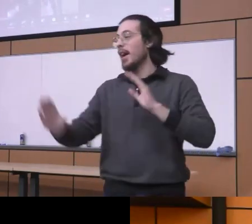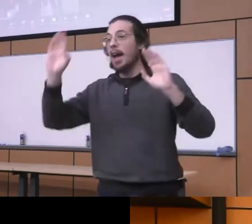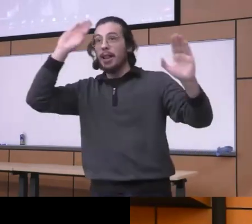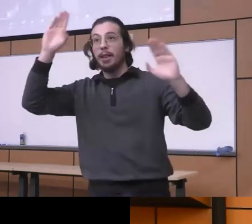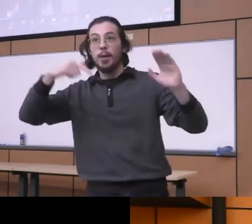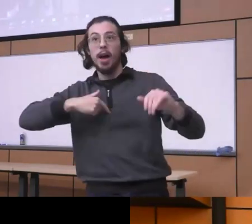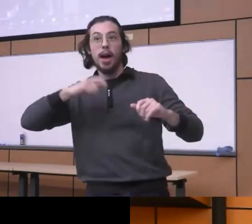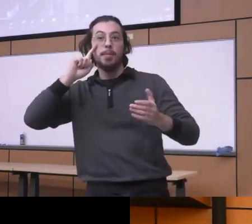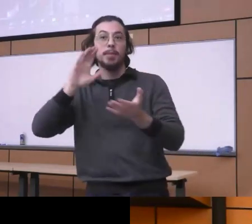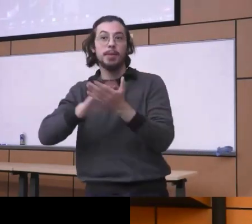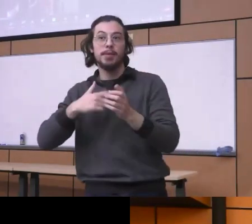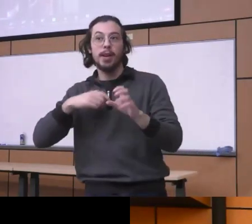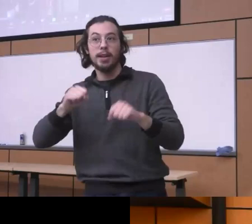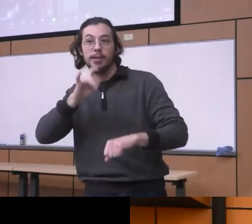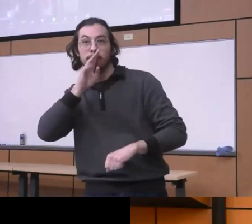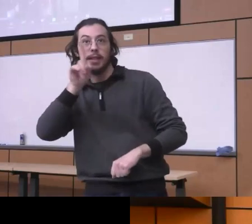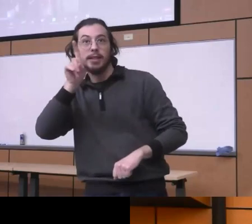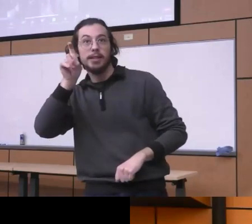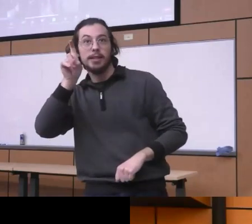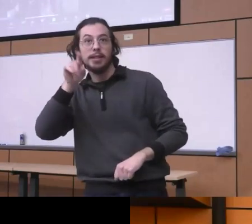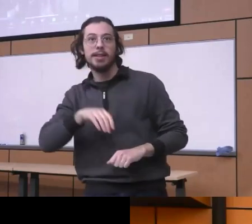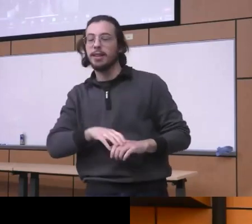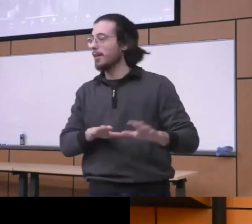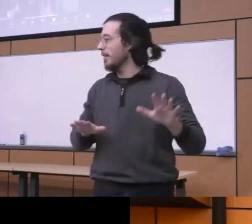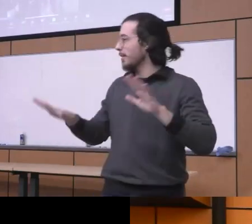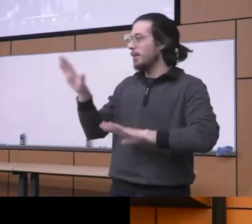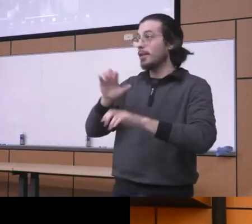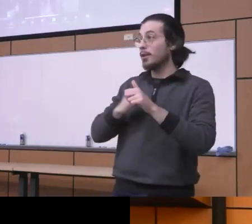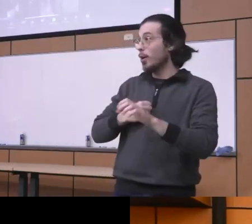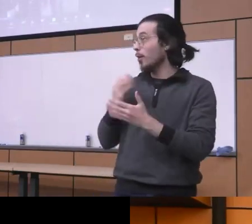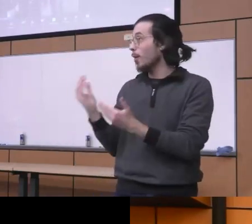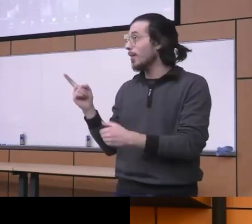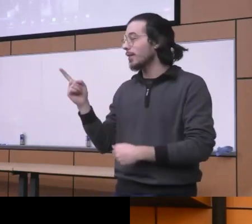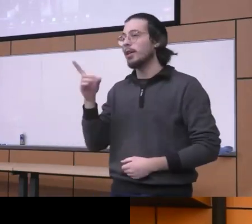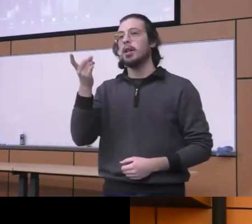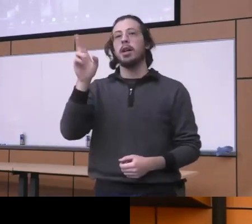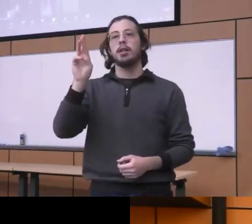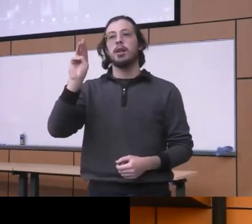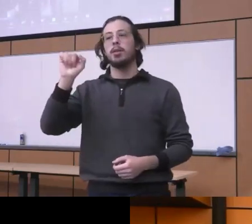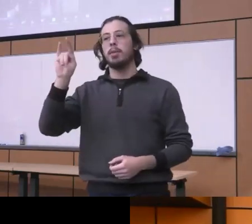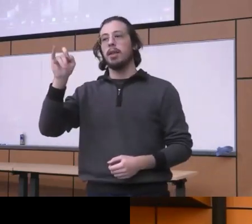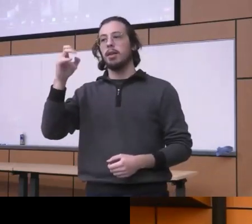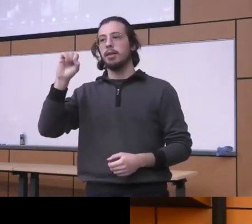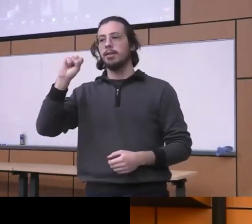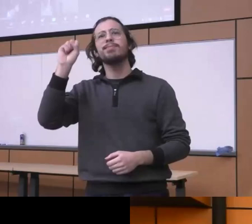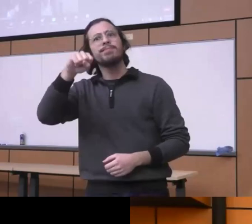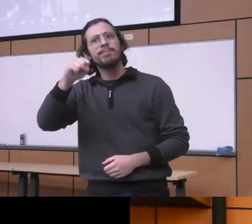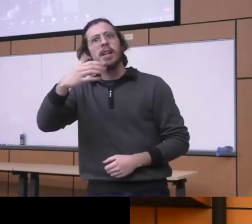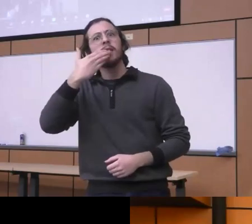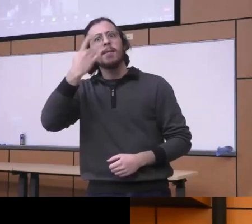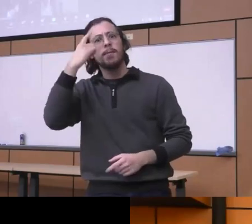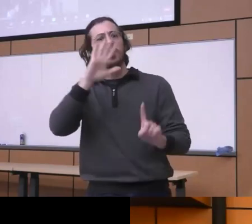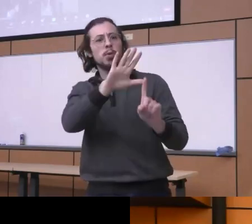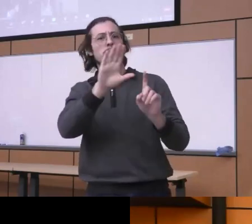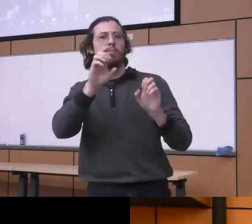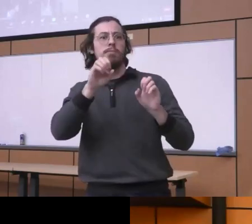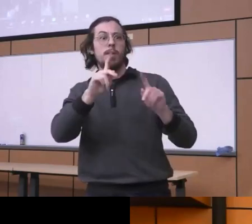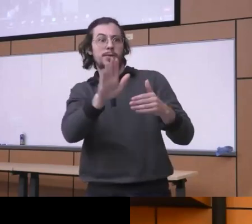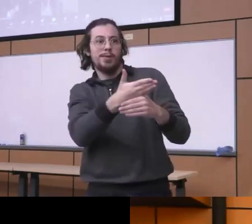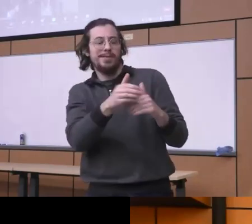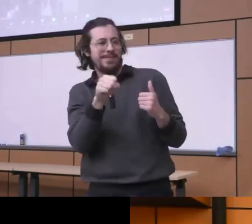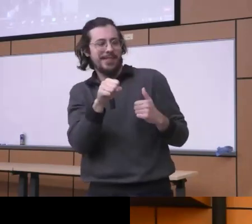okay so yes well thank you for the opportunity to share um we've actually just been approved by